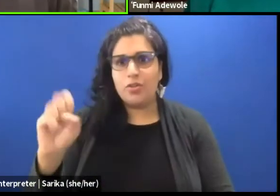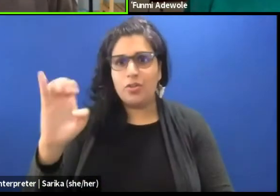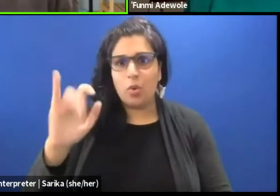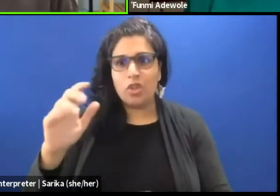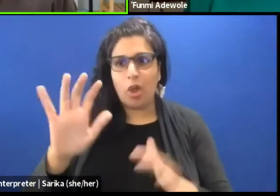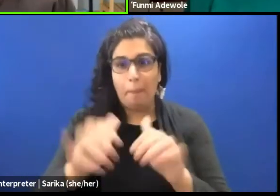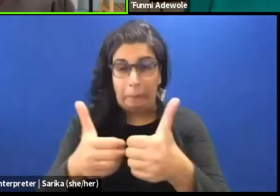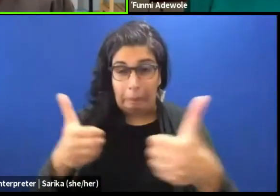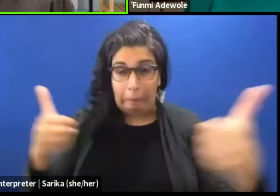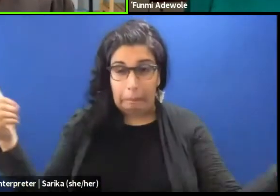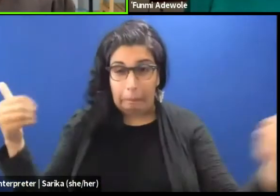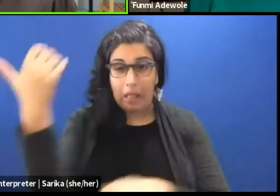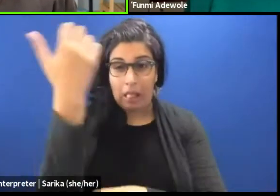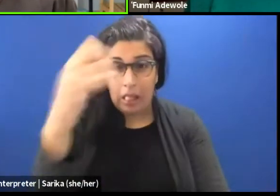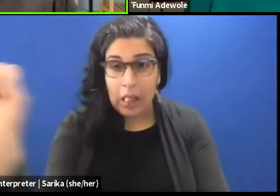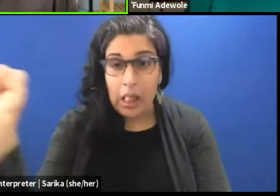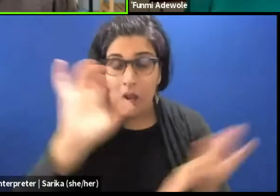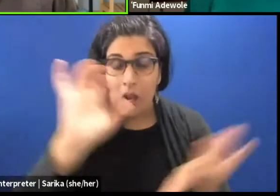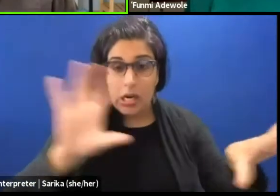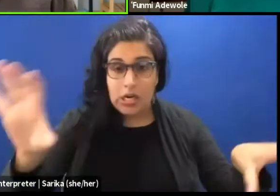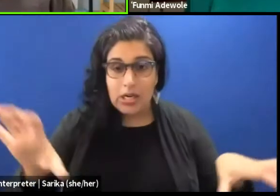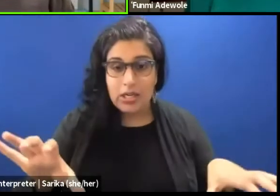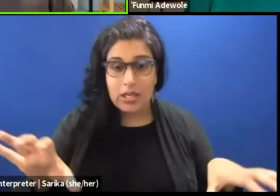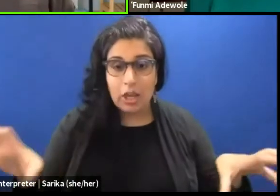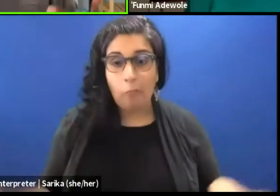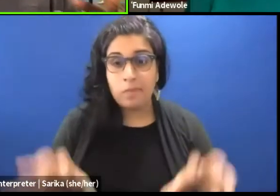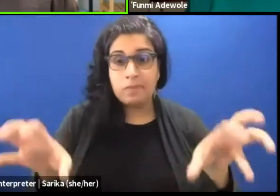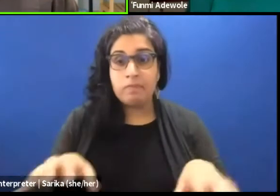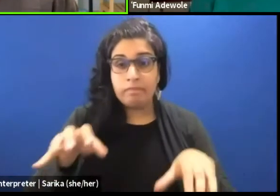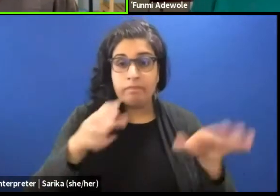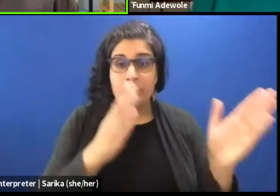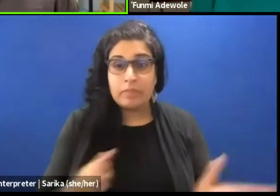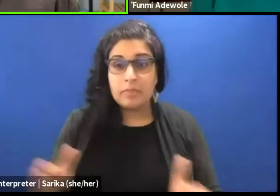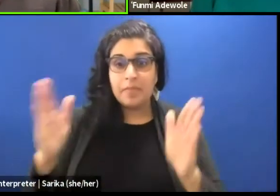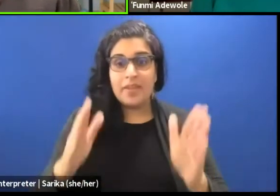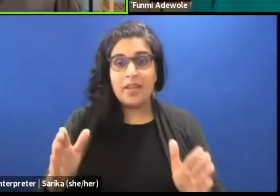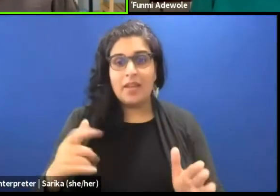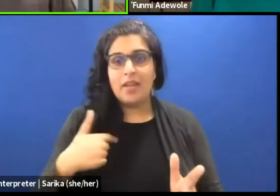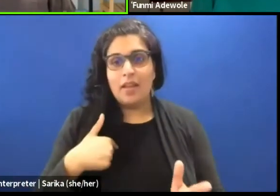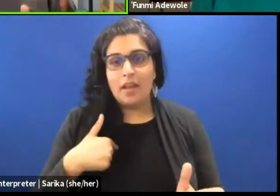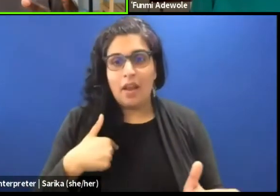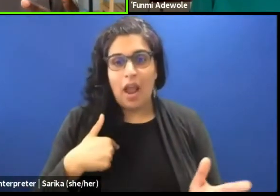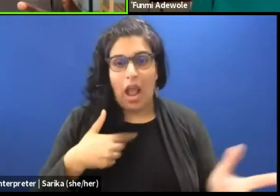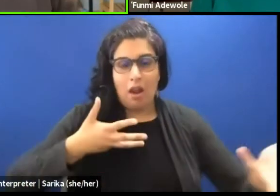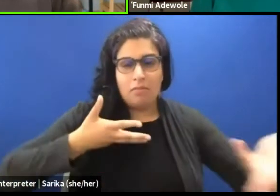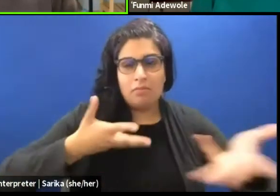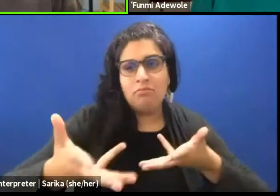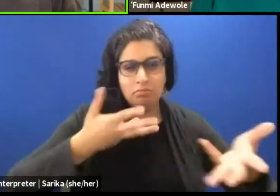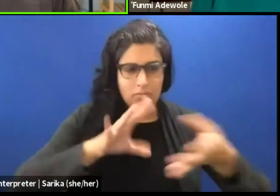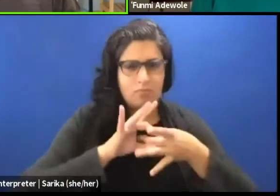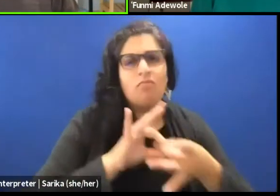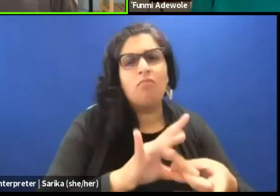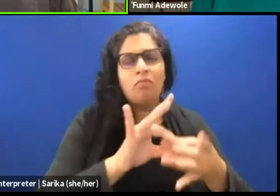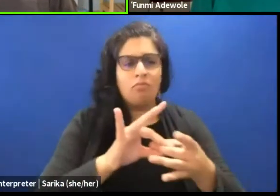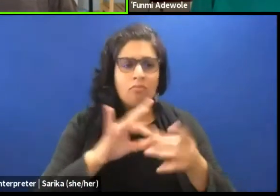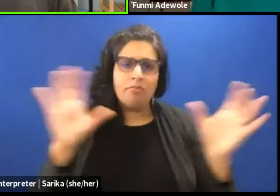within my work as an advisor, as a community, you know connector, as a nurturer in community,